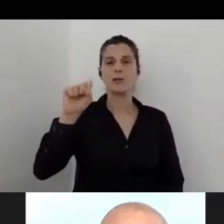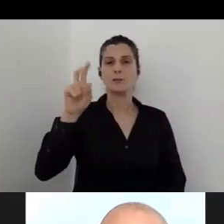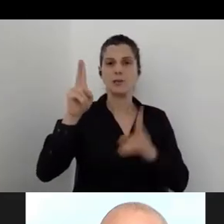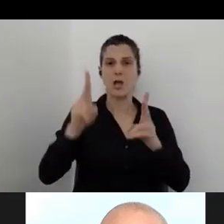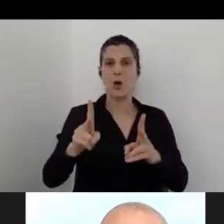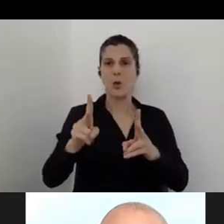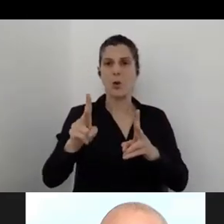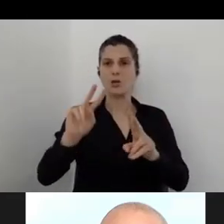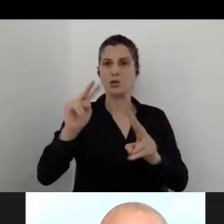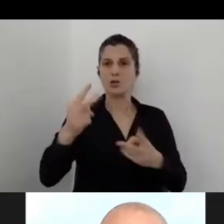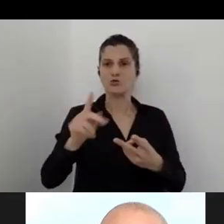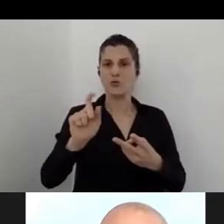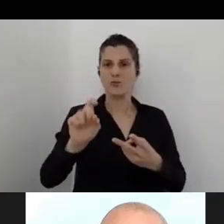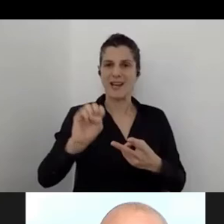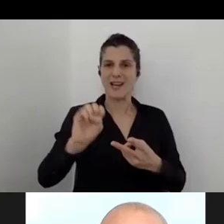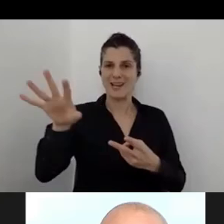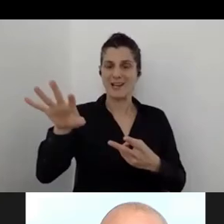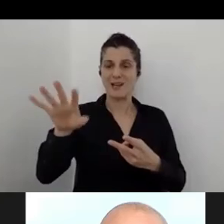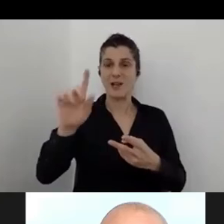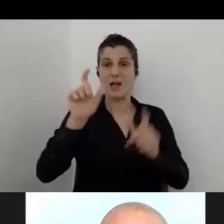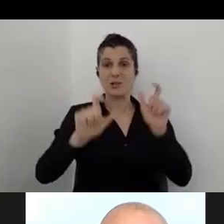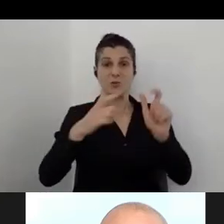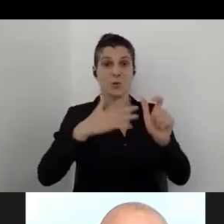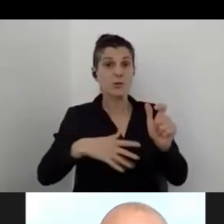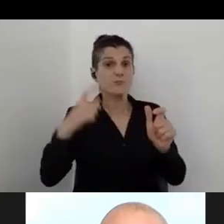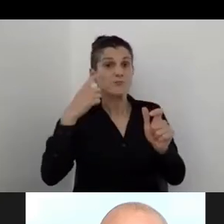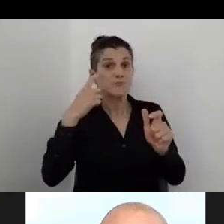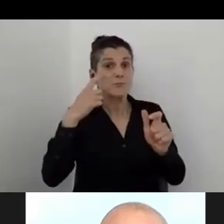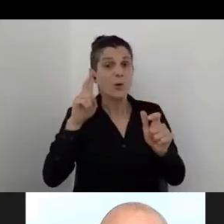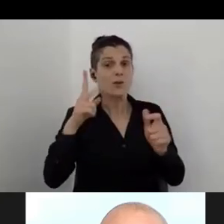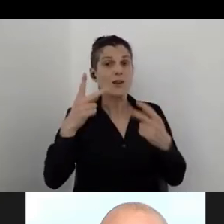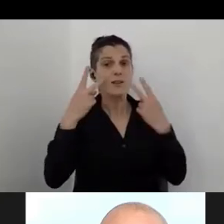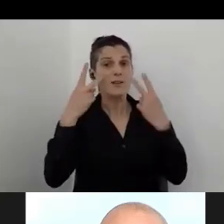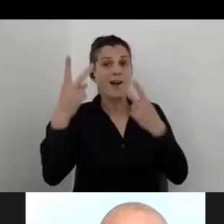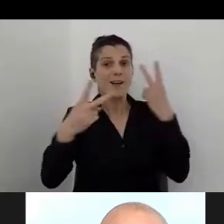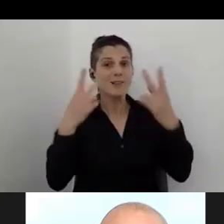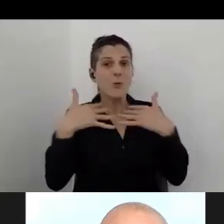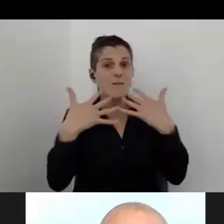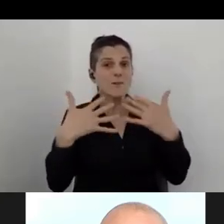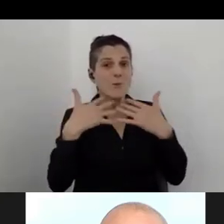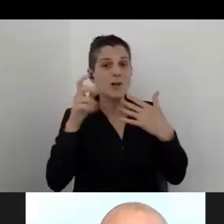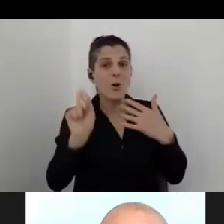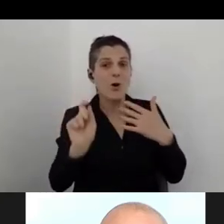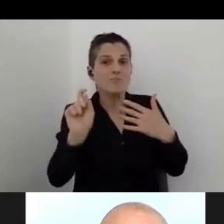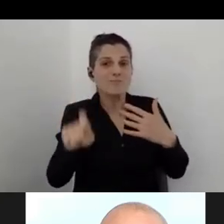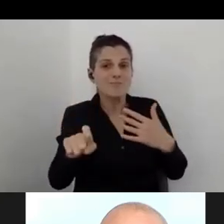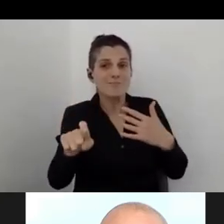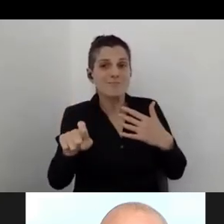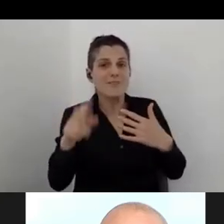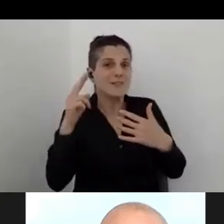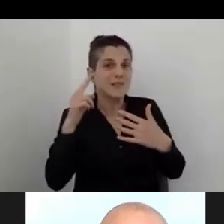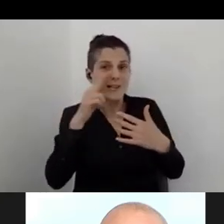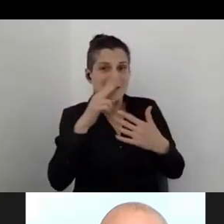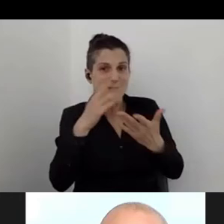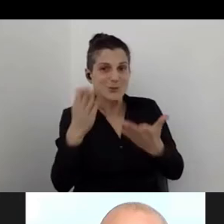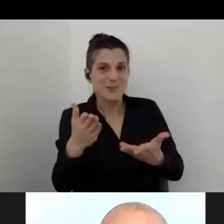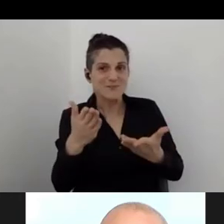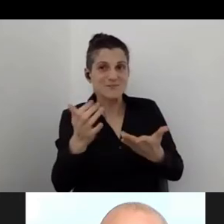Whoever would like to try the visual description, please click on the link. Let's give it a try if possible.